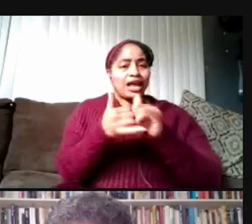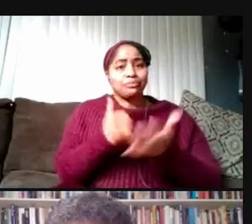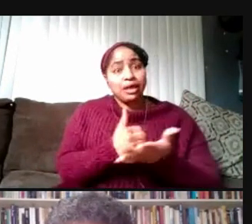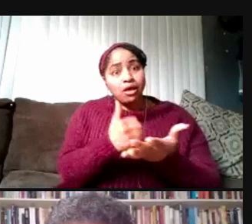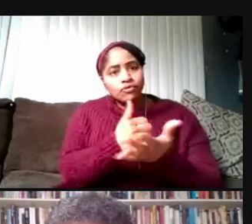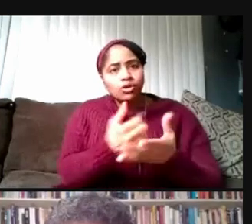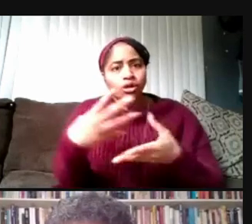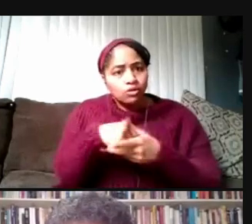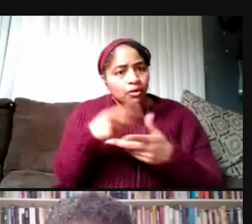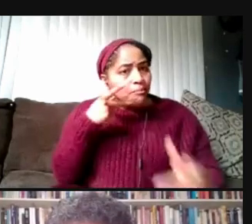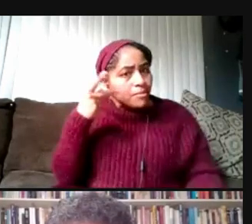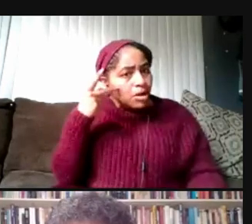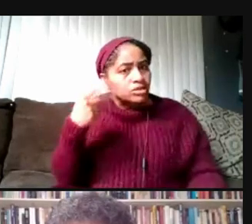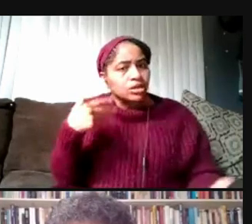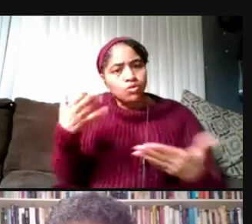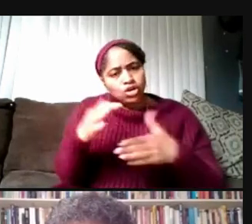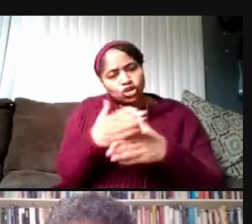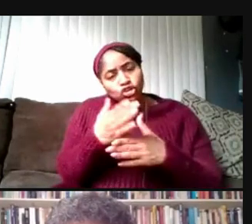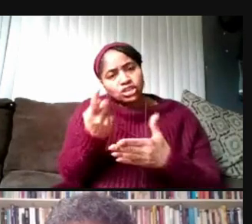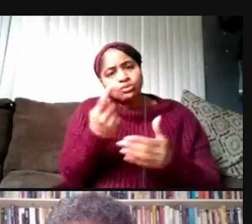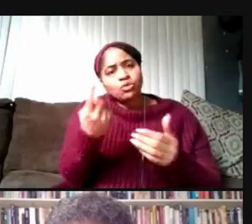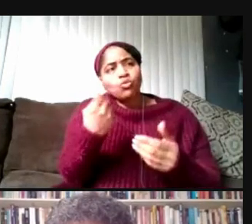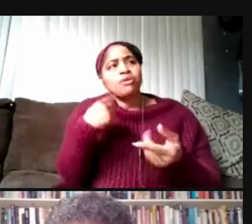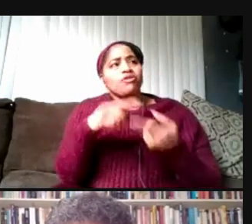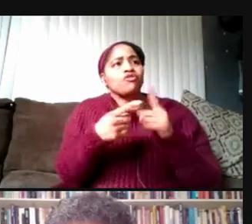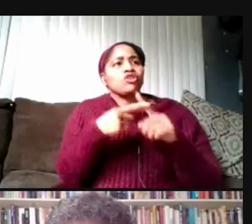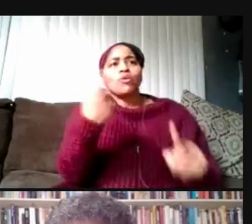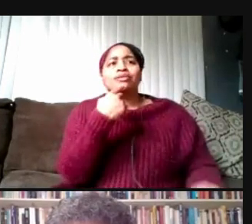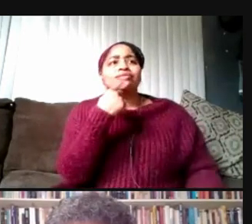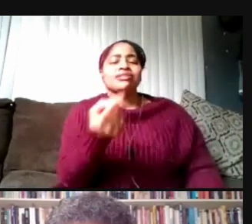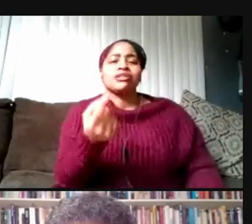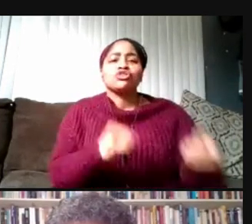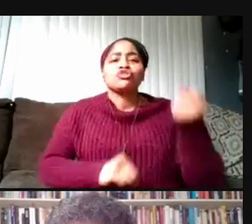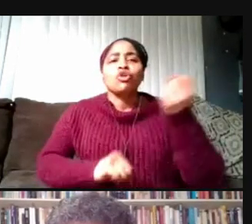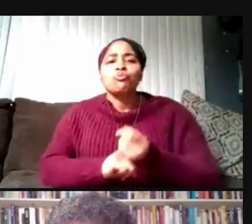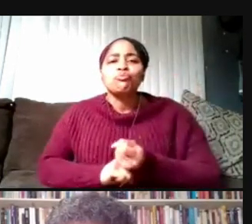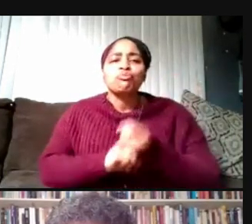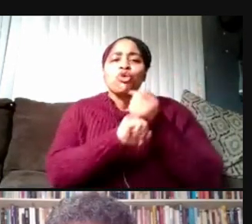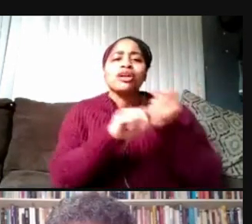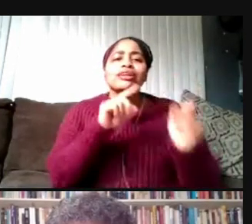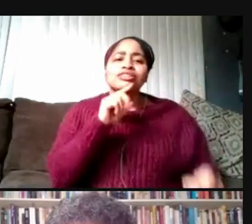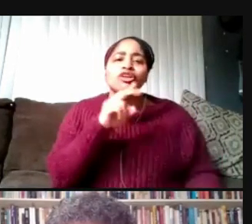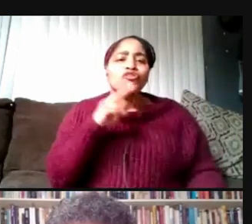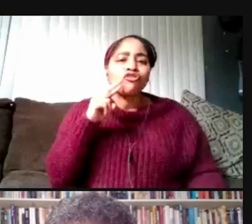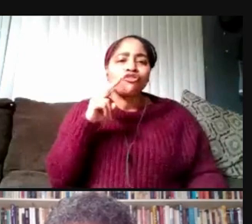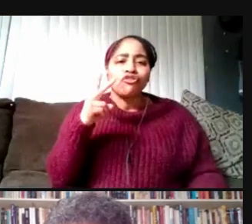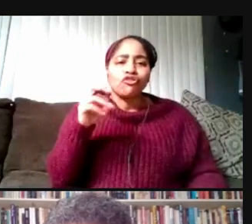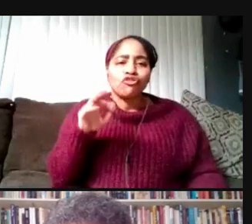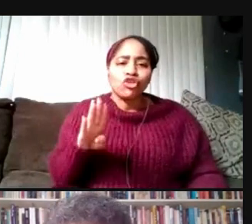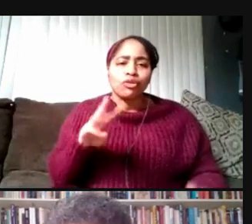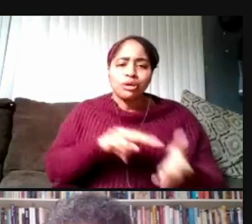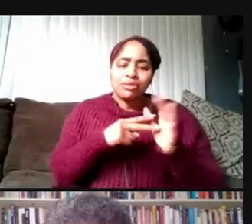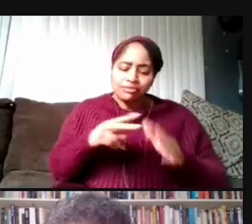I just wanna share something that one of my friends always says, which is that support is a verb. It means taking a stand and taking action.